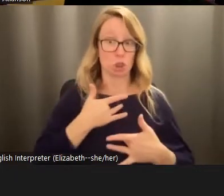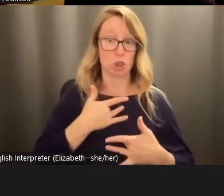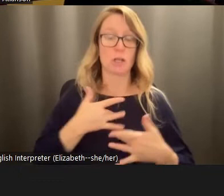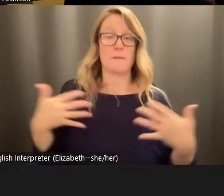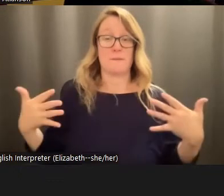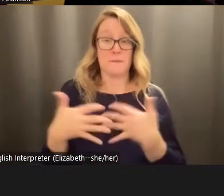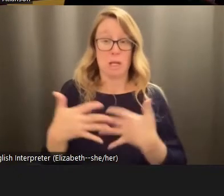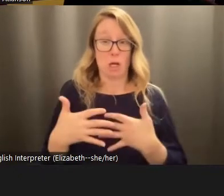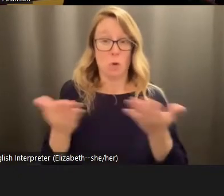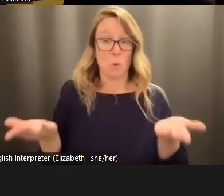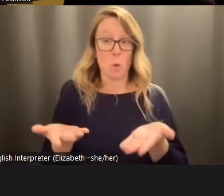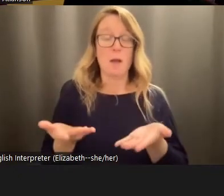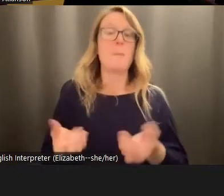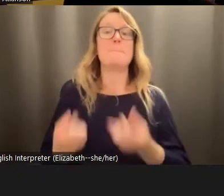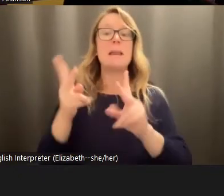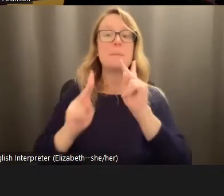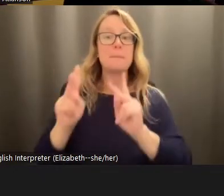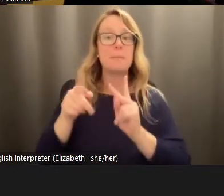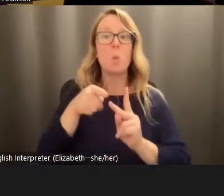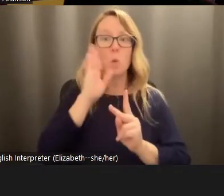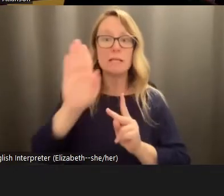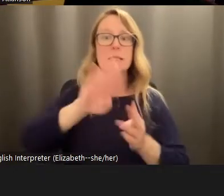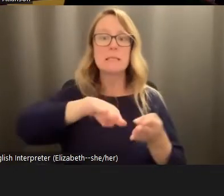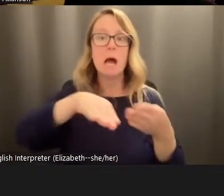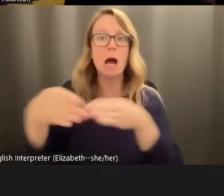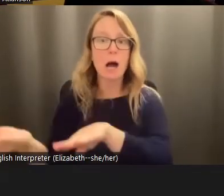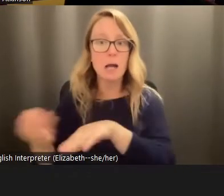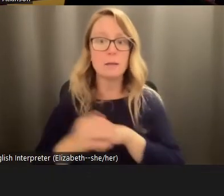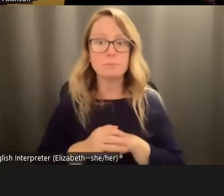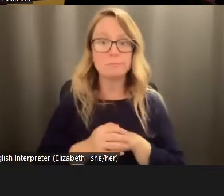that a lot of people are going to die. And this is going to be